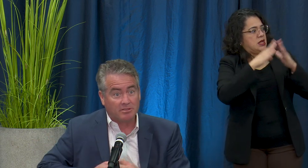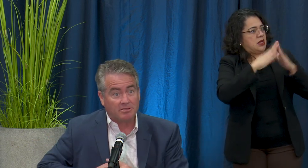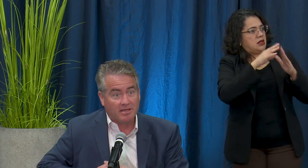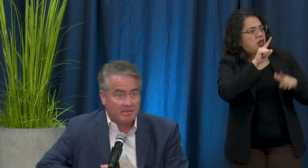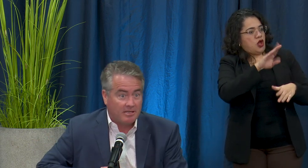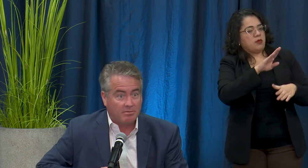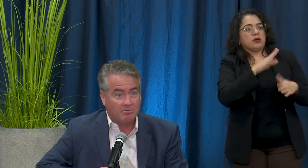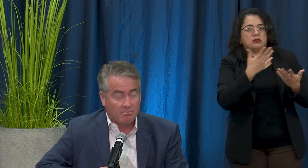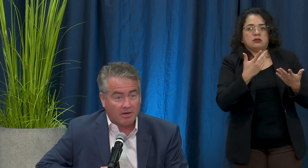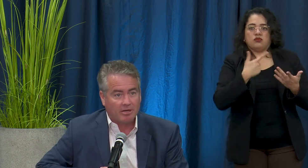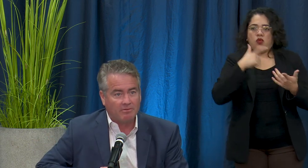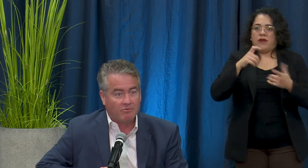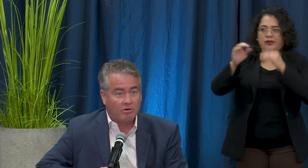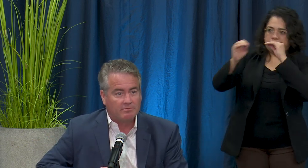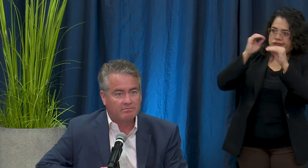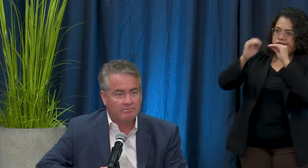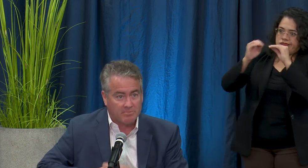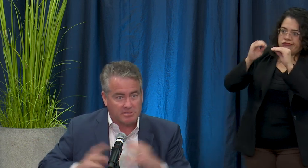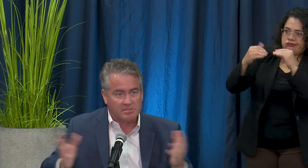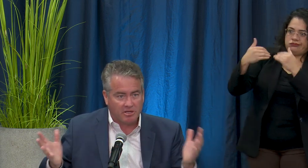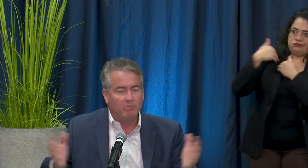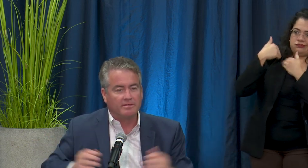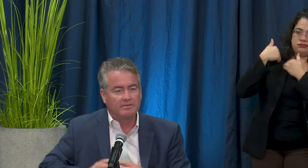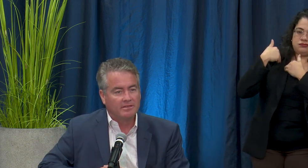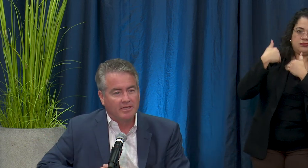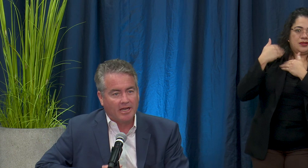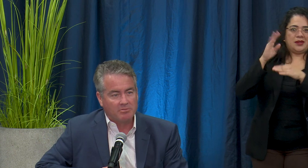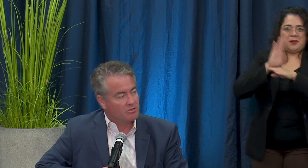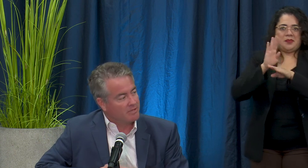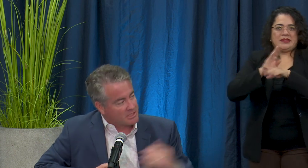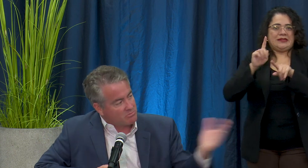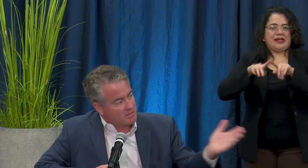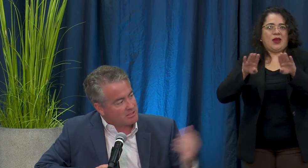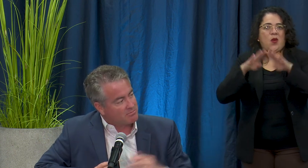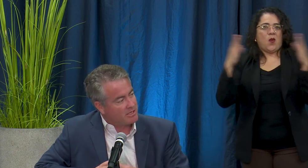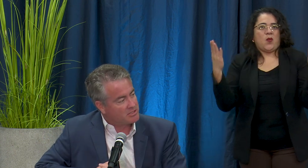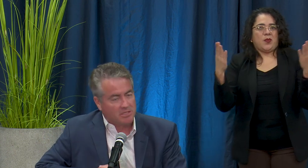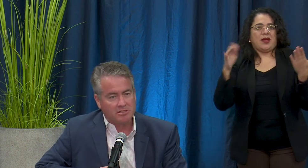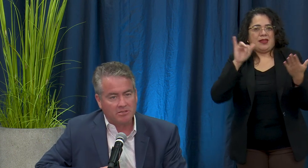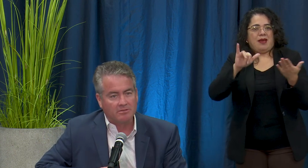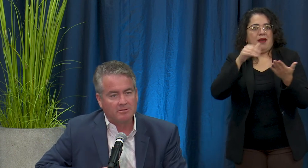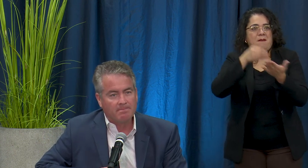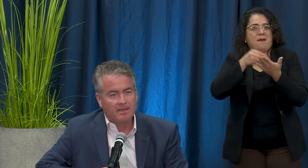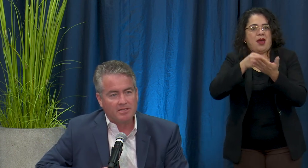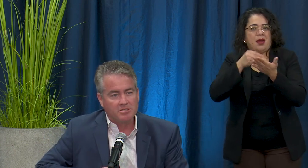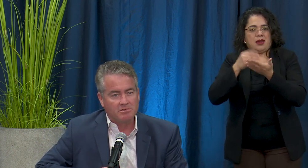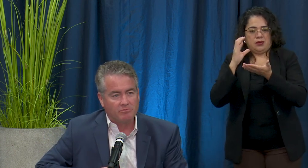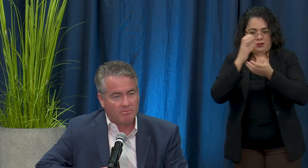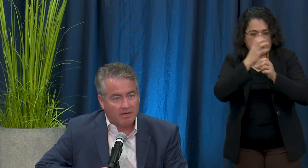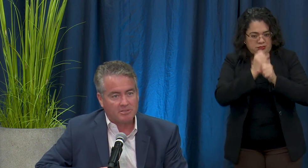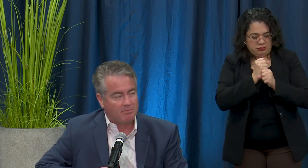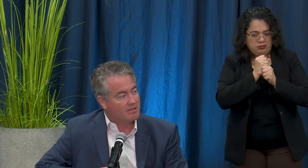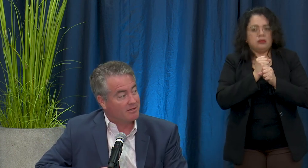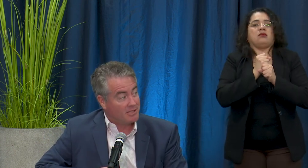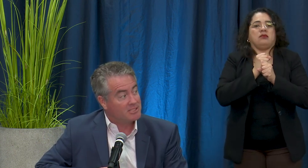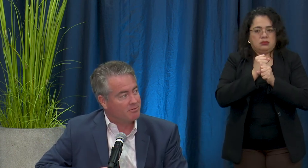building that need to be repaired before the business can open and I'm sure that's what this money seeks to do is to repair something that needs to be